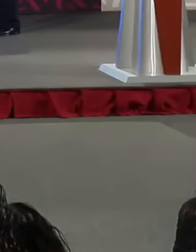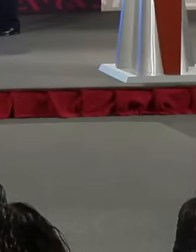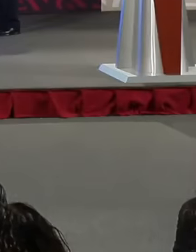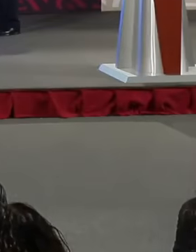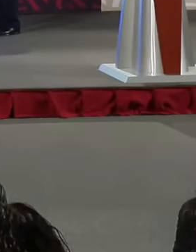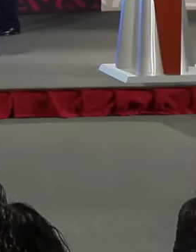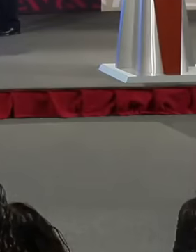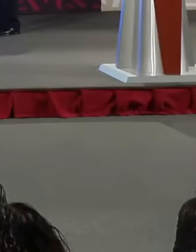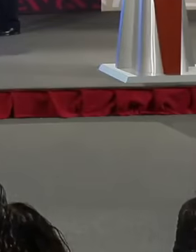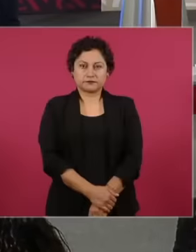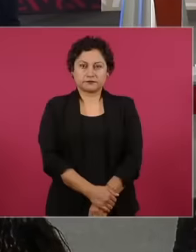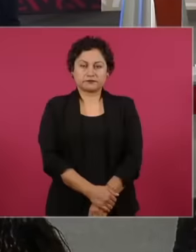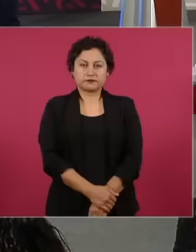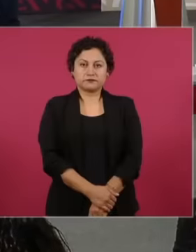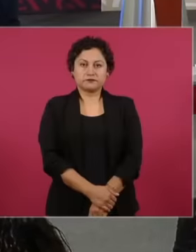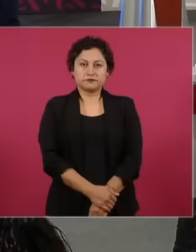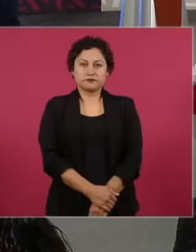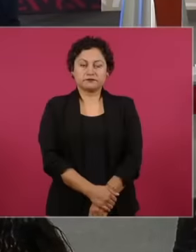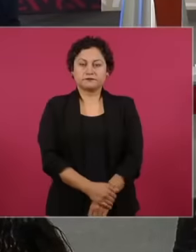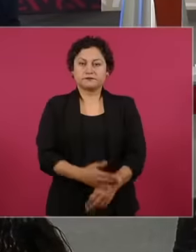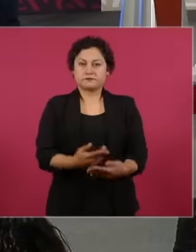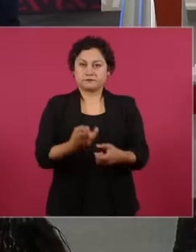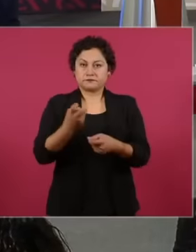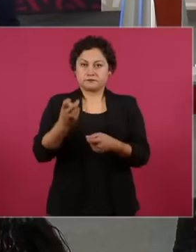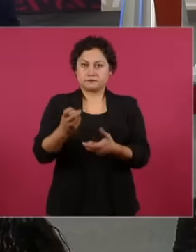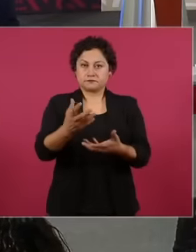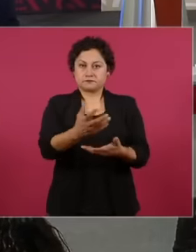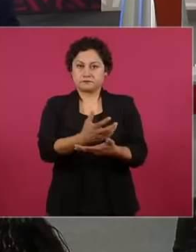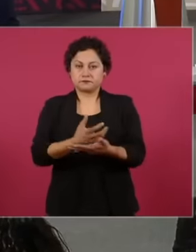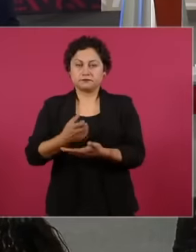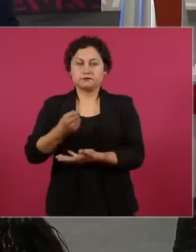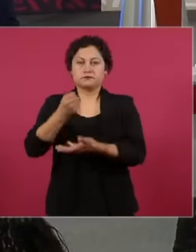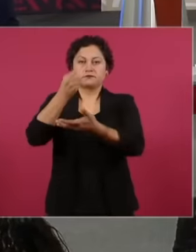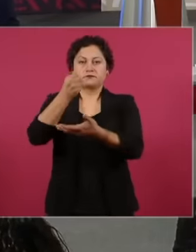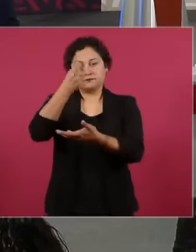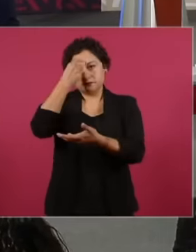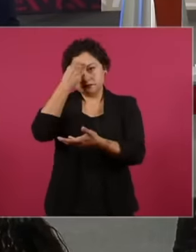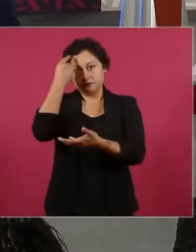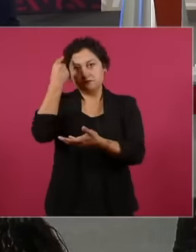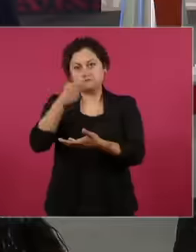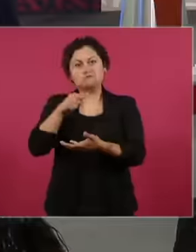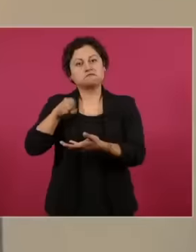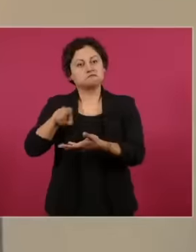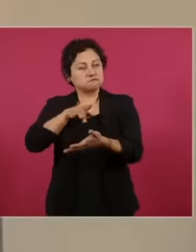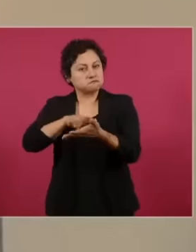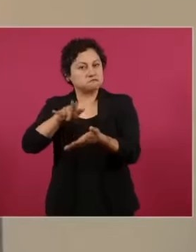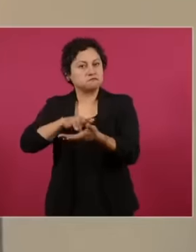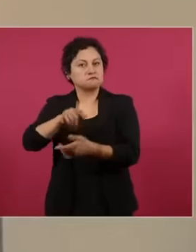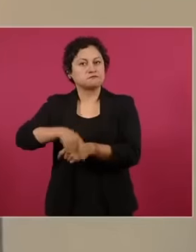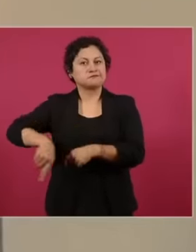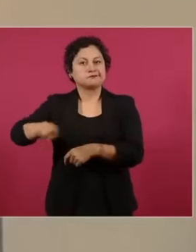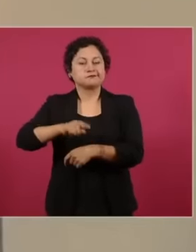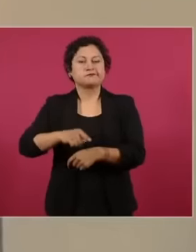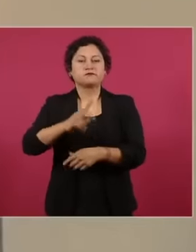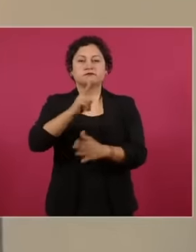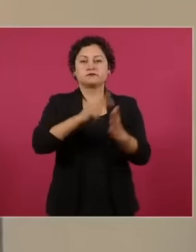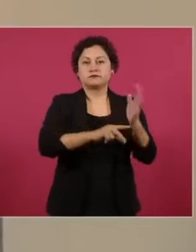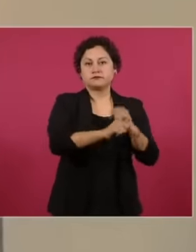for the construction of the arger and starting in 2022 and Until 2024, the state of Quintana Roo has